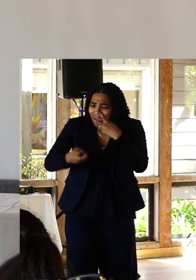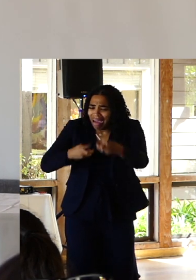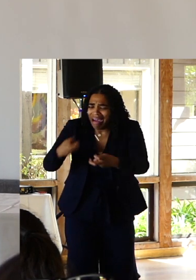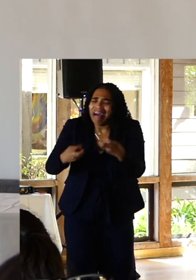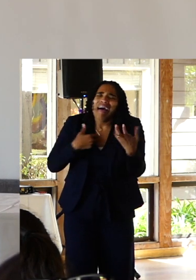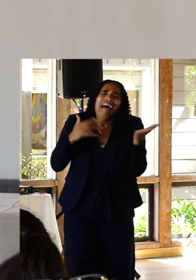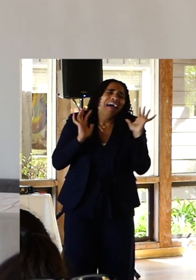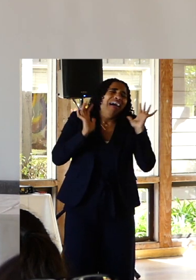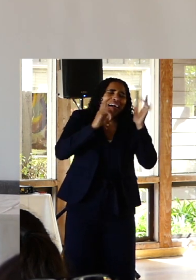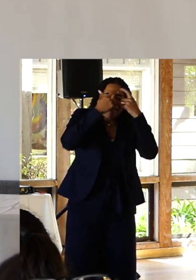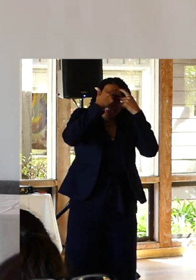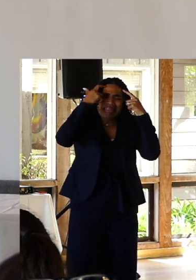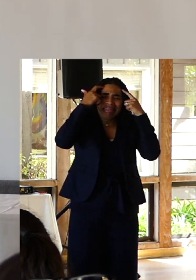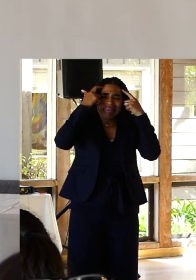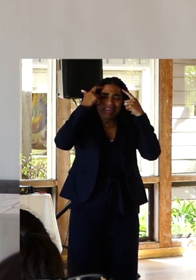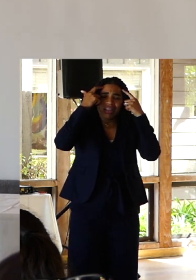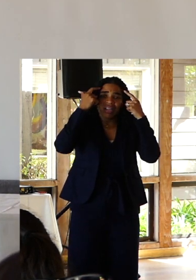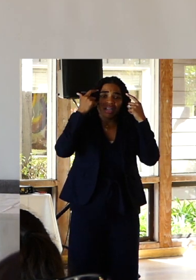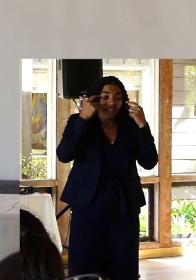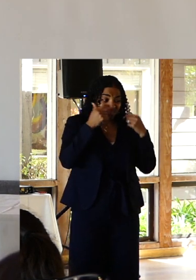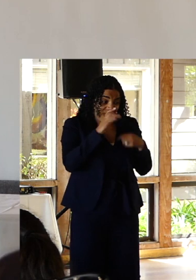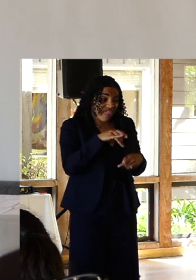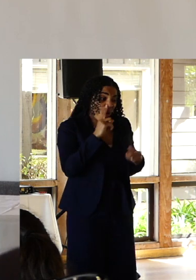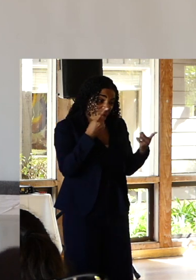That was the one thing I didn't know about jumping from the bridge. I asked